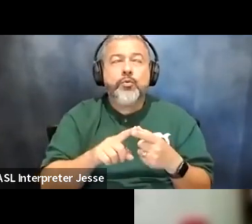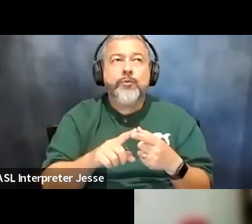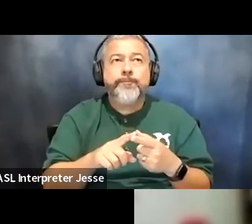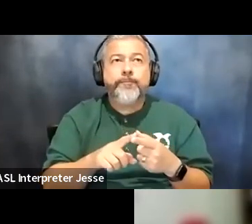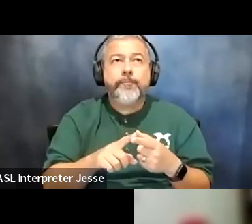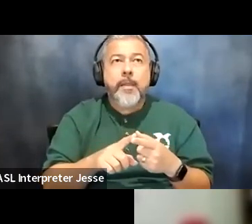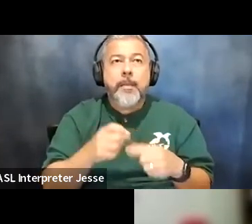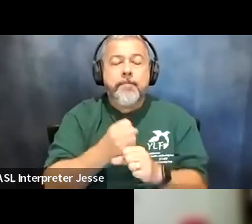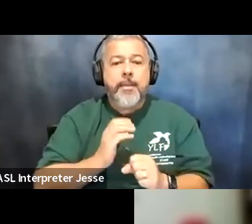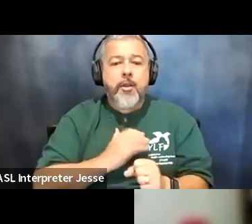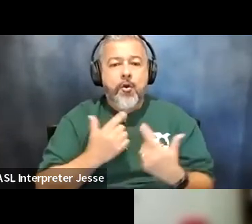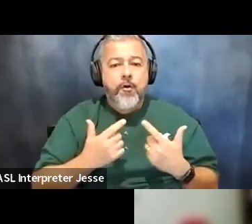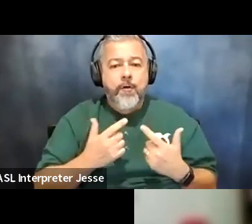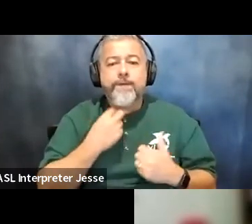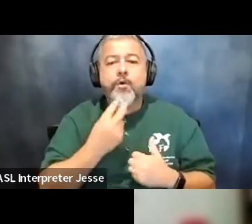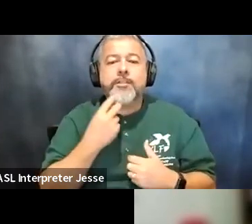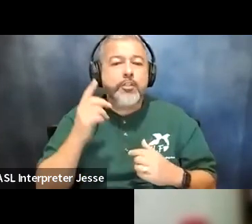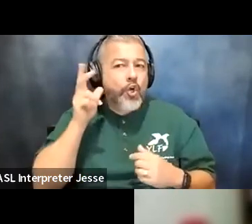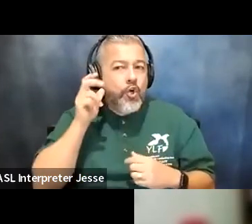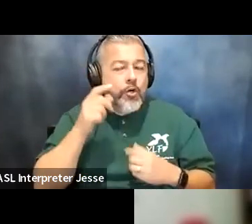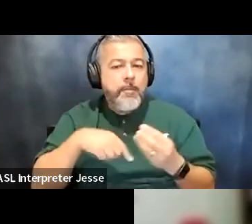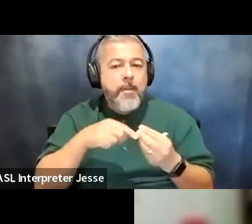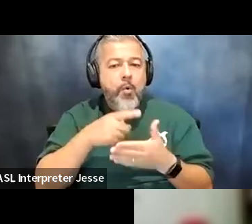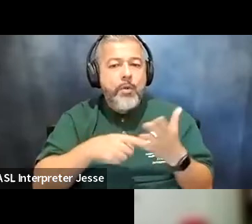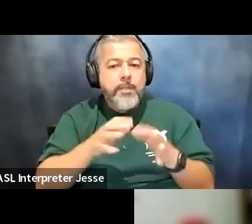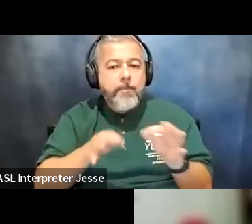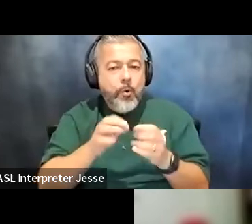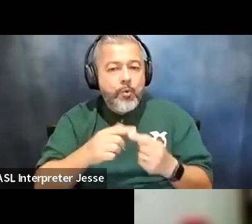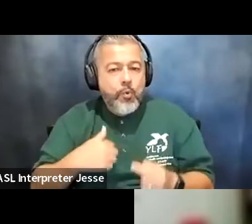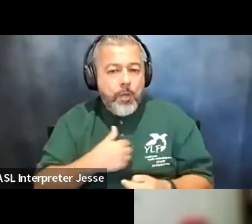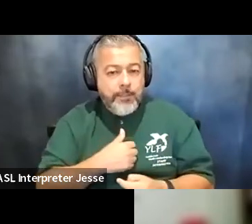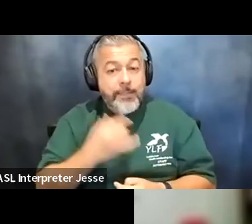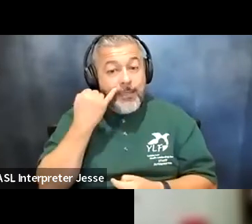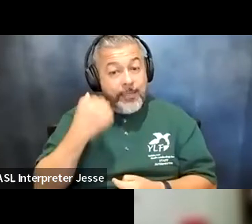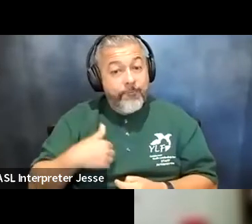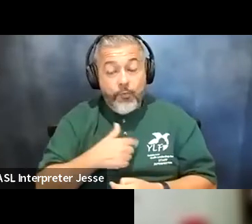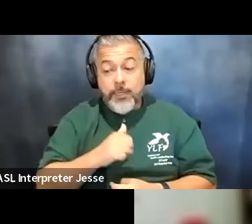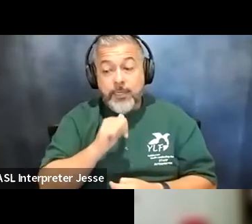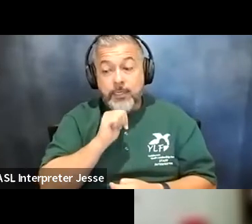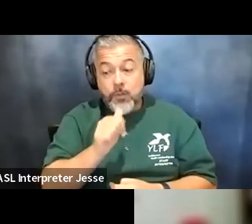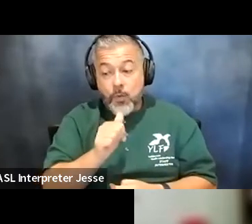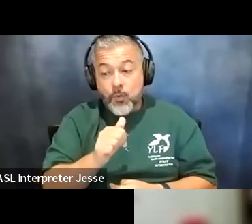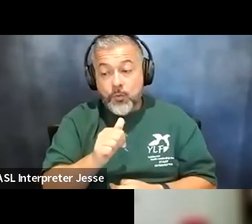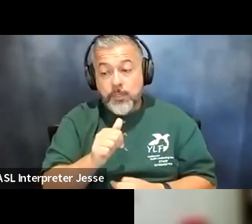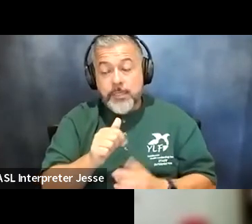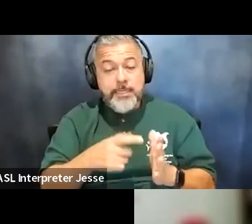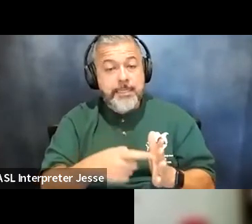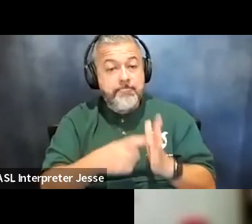make our voices heard about the things that matter to us and that if we do not demand a seat at the